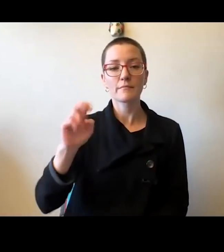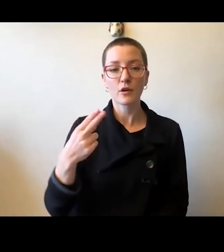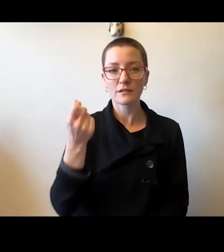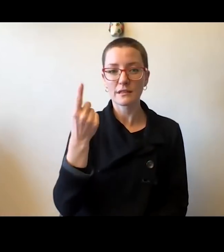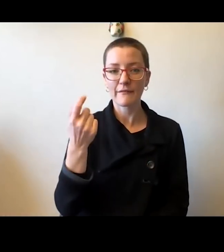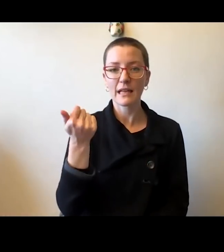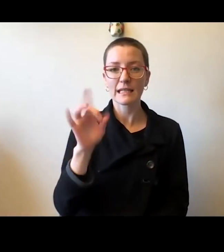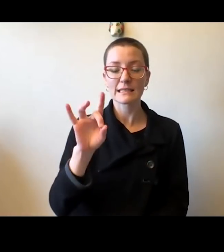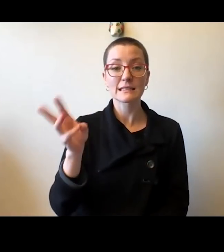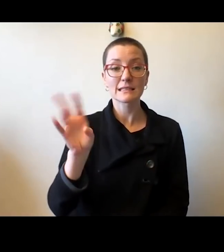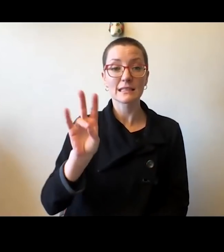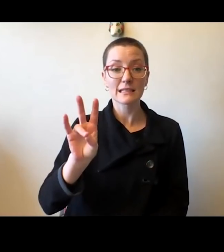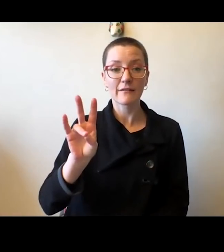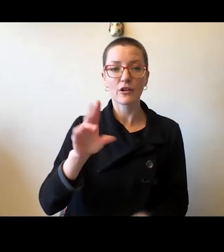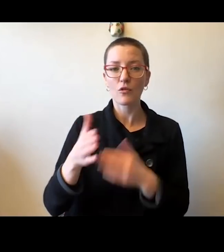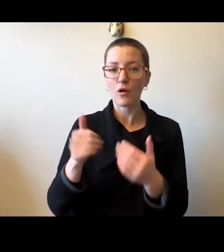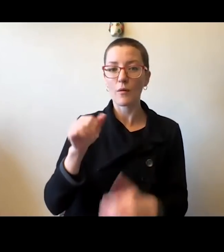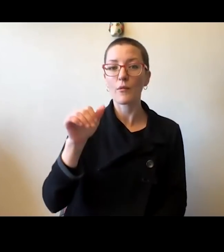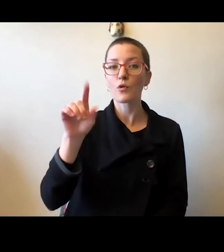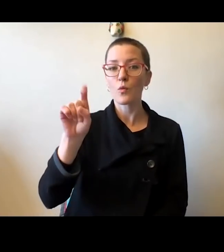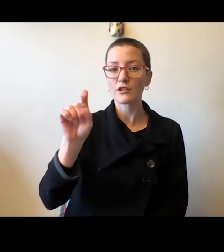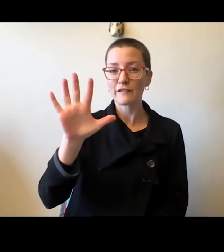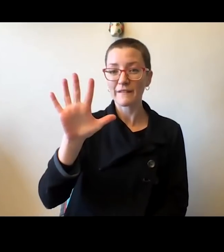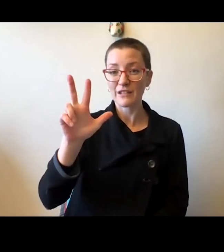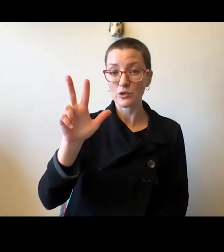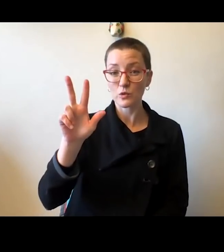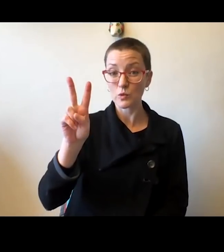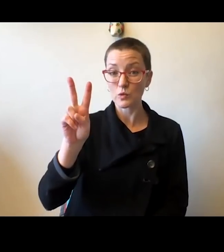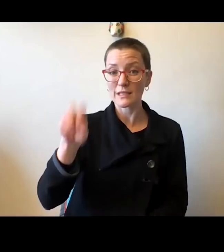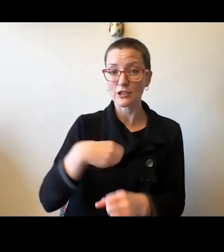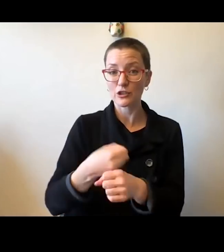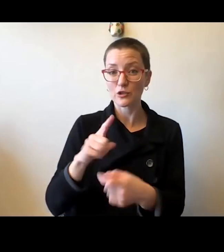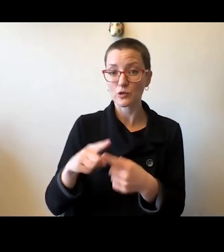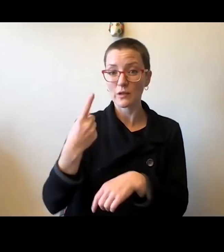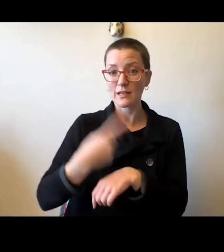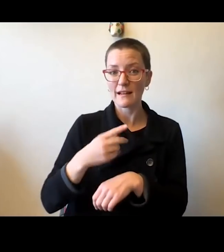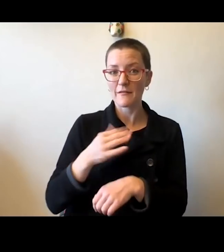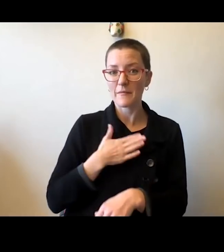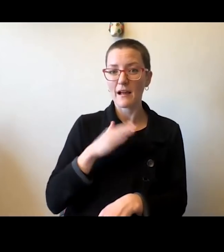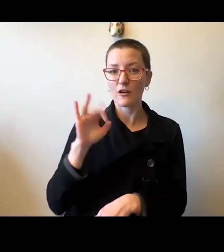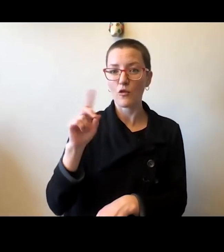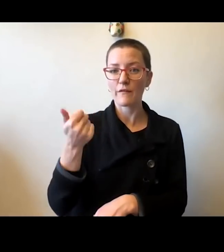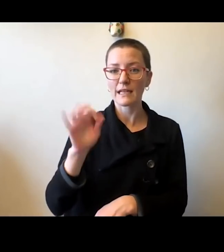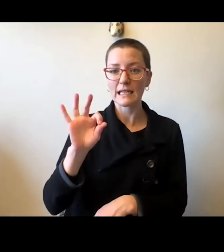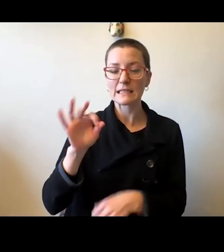almost exactly 152 years to the day of my COVID-19 decision last spring.